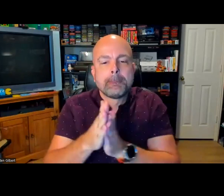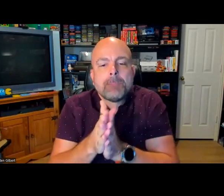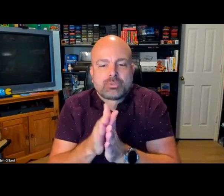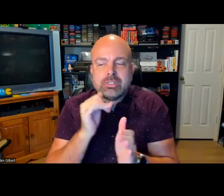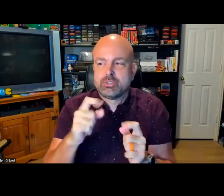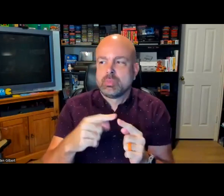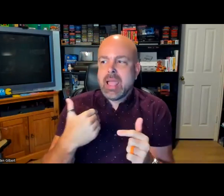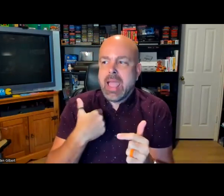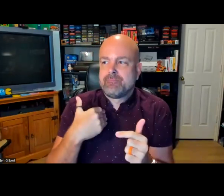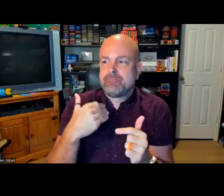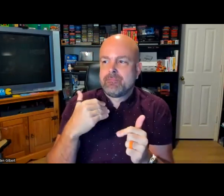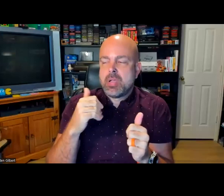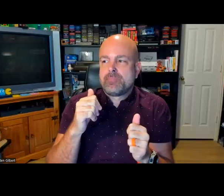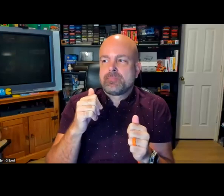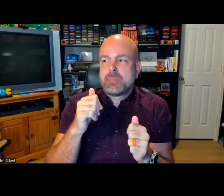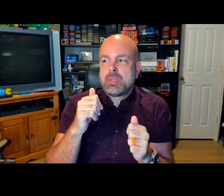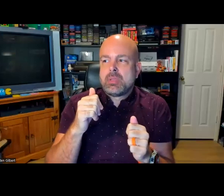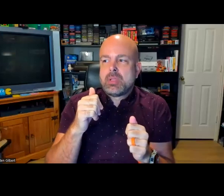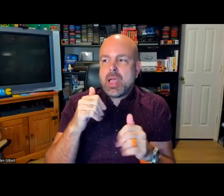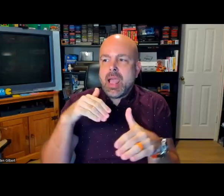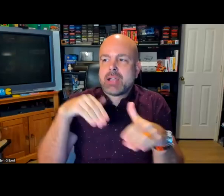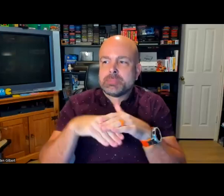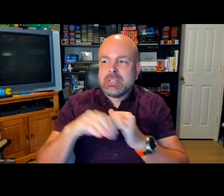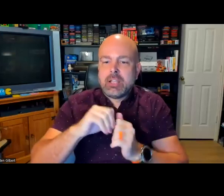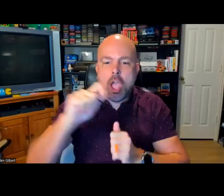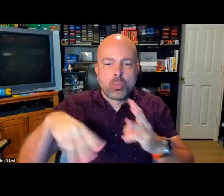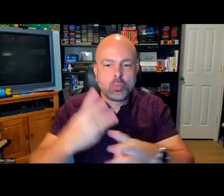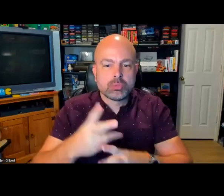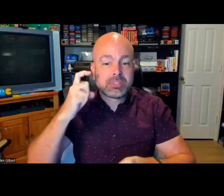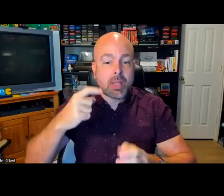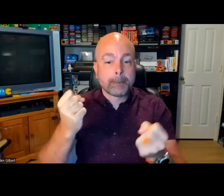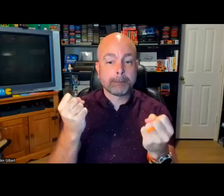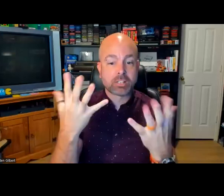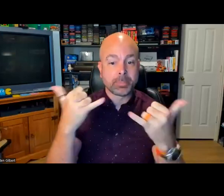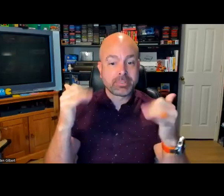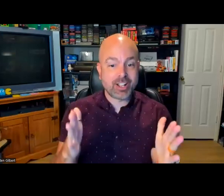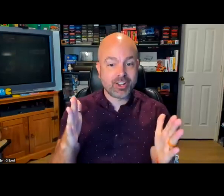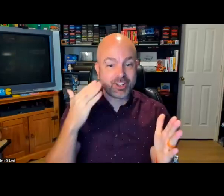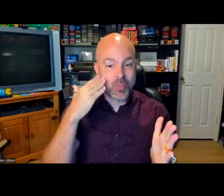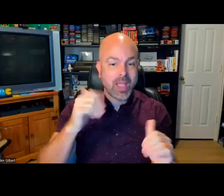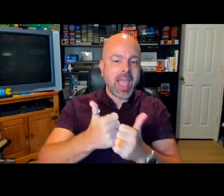from the beginning, it's not going to be as hard. My passion